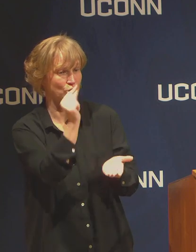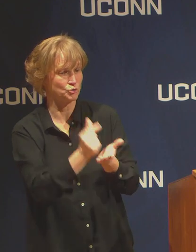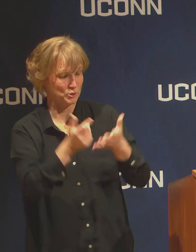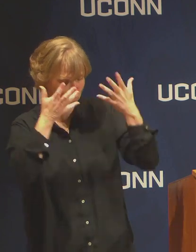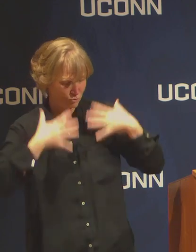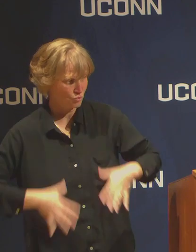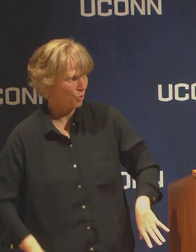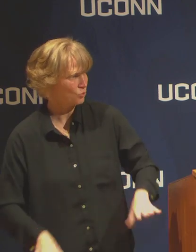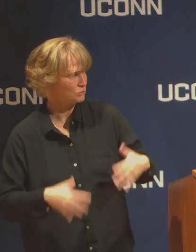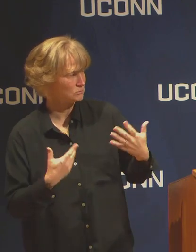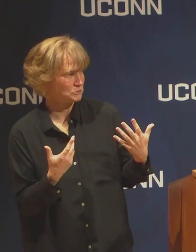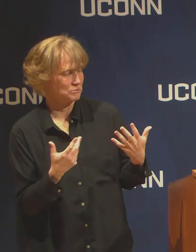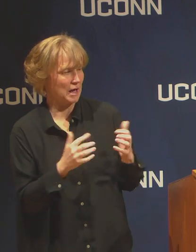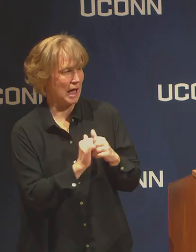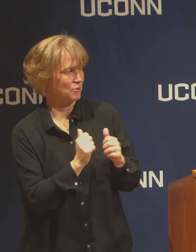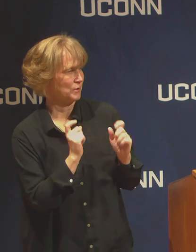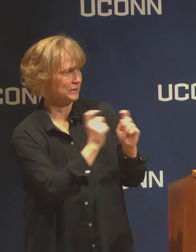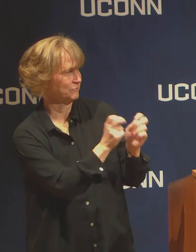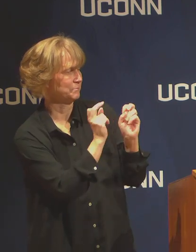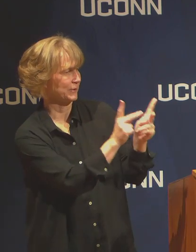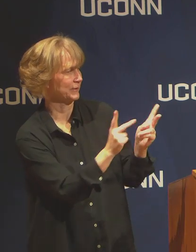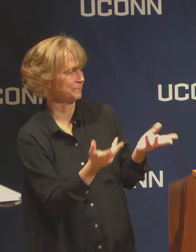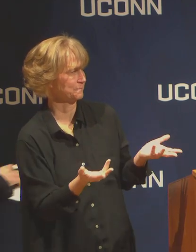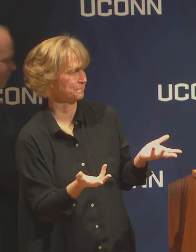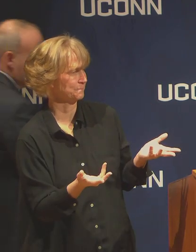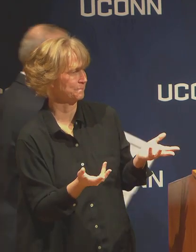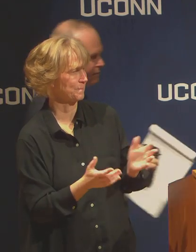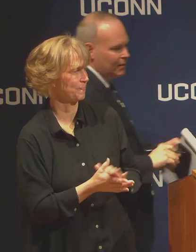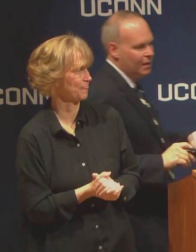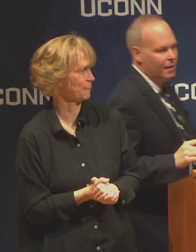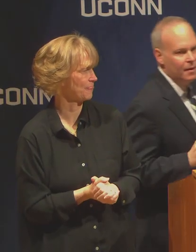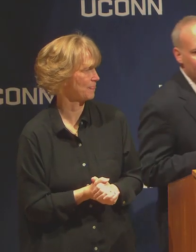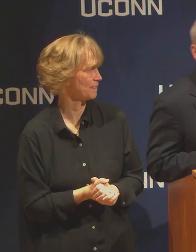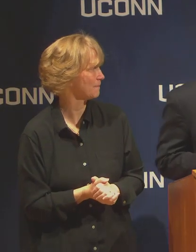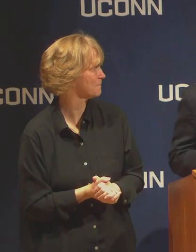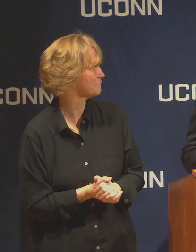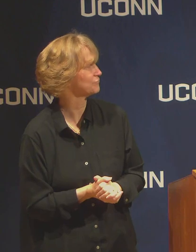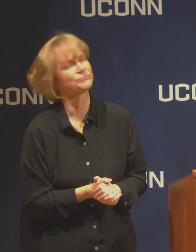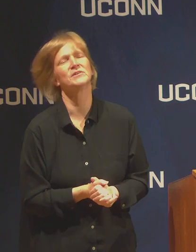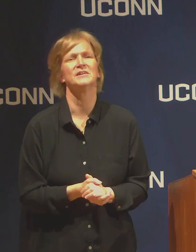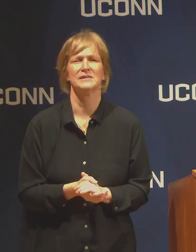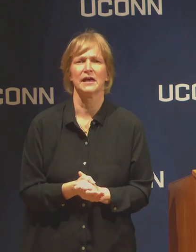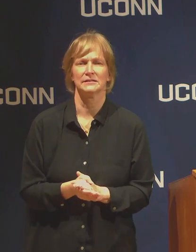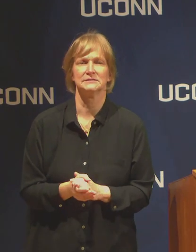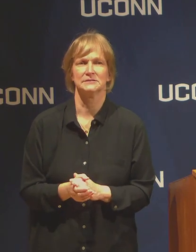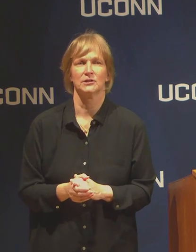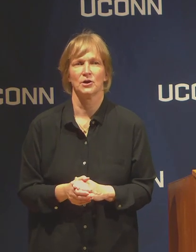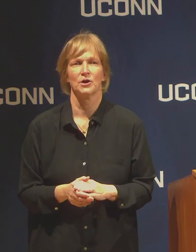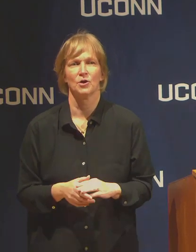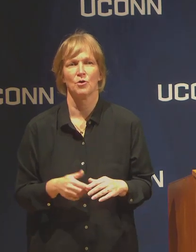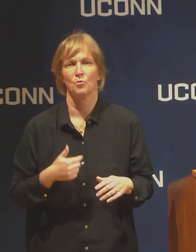returning books and regalia. We are working with Barnes and Noble